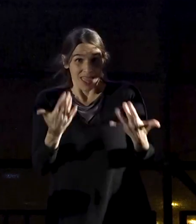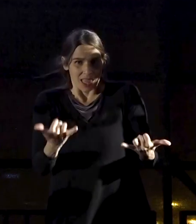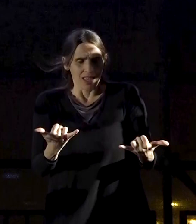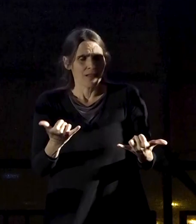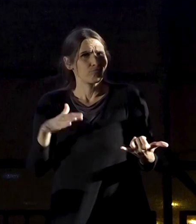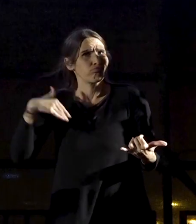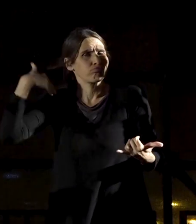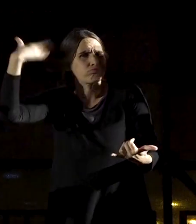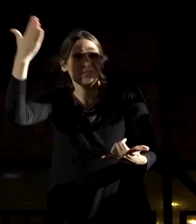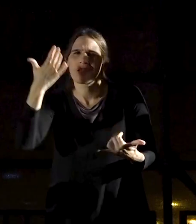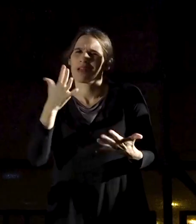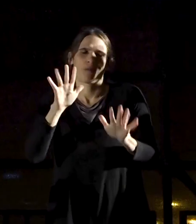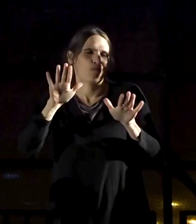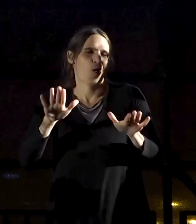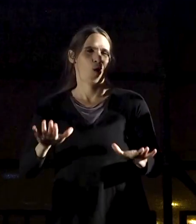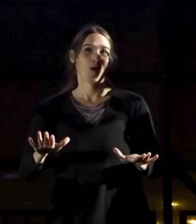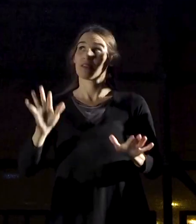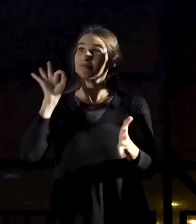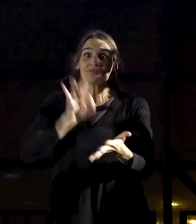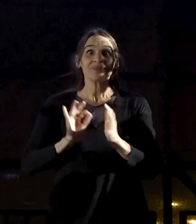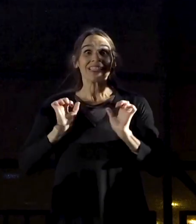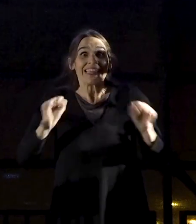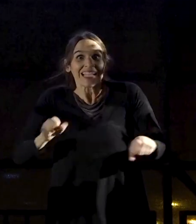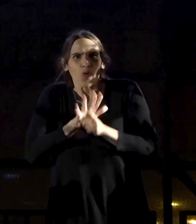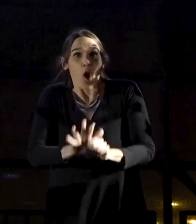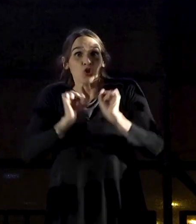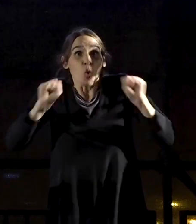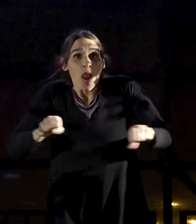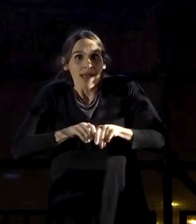to resist once the dictatorship has seized power.